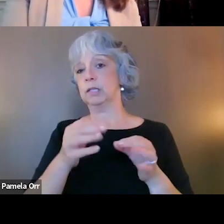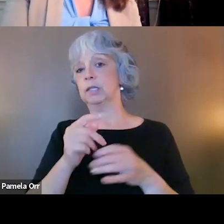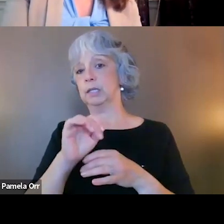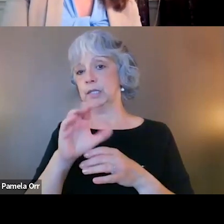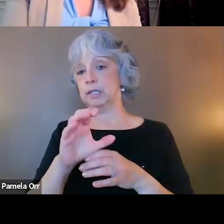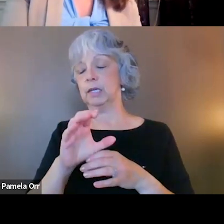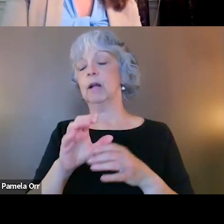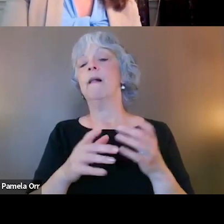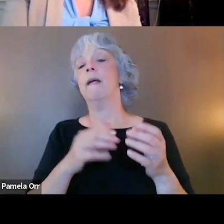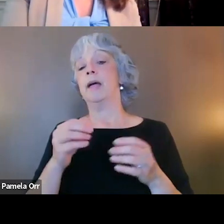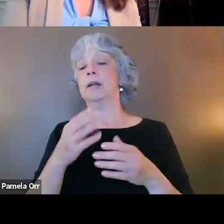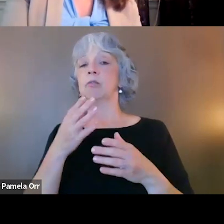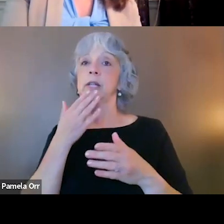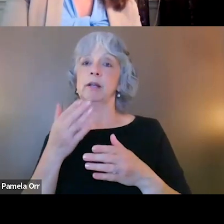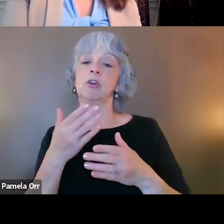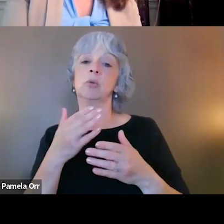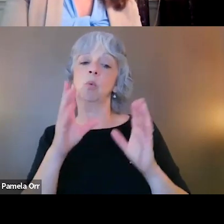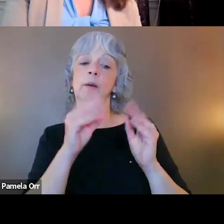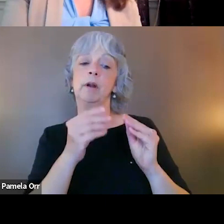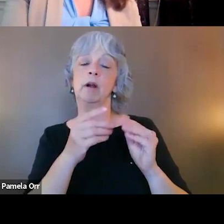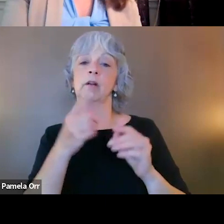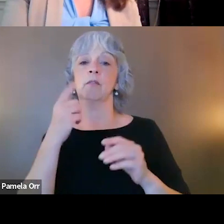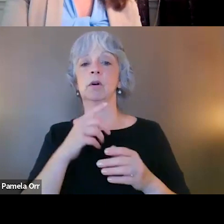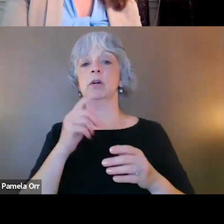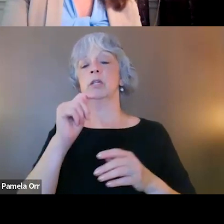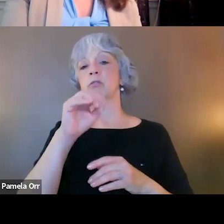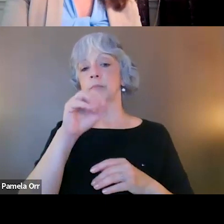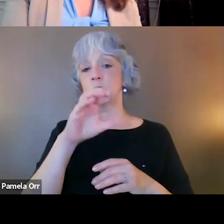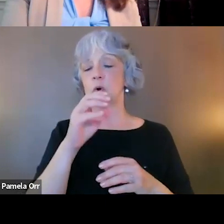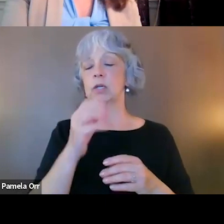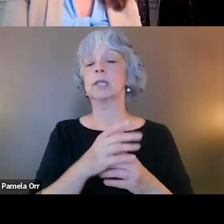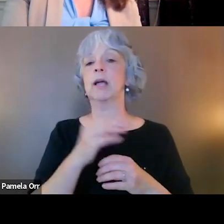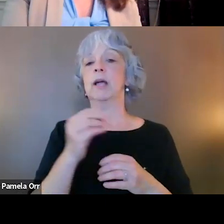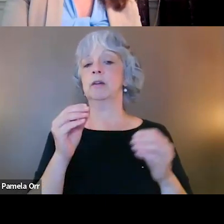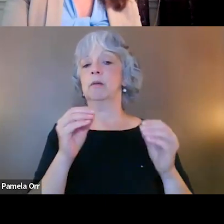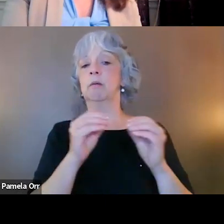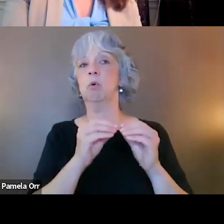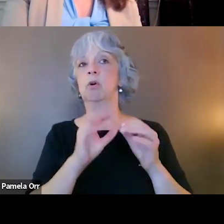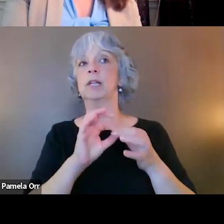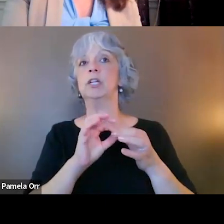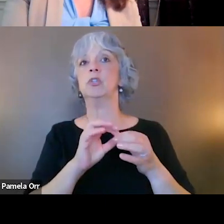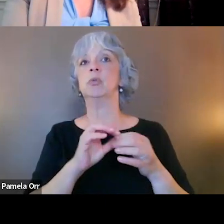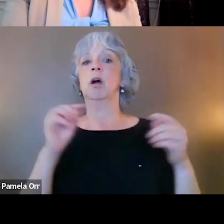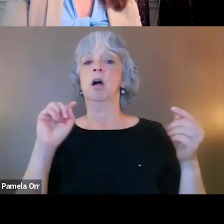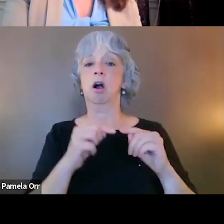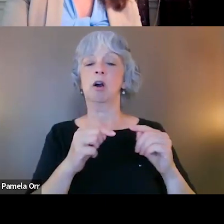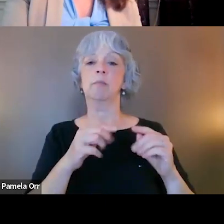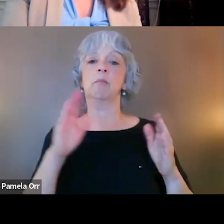as it is applicable to veteran treatment courts. So more on harm reduction practices via that webinar.